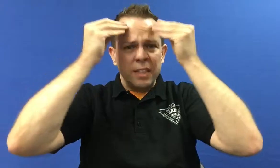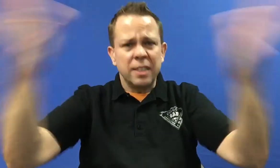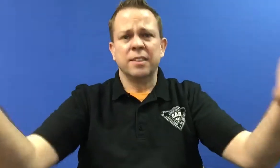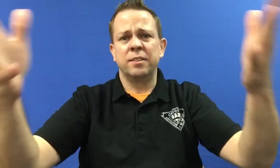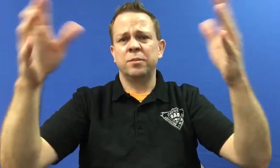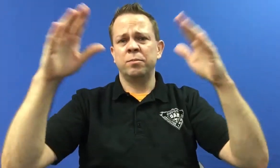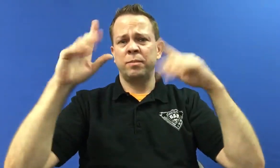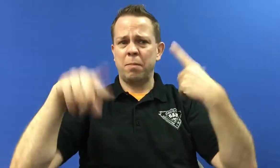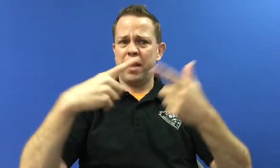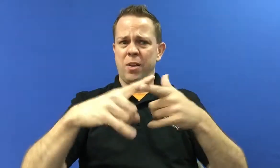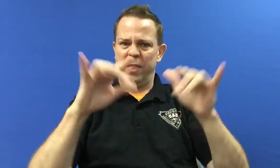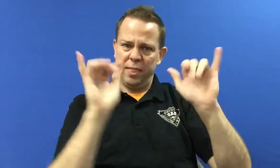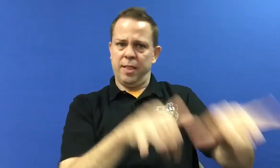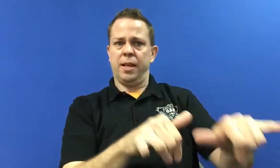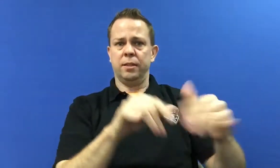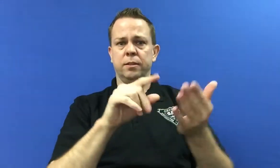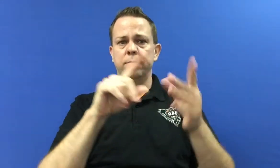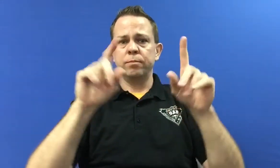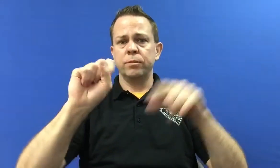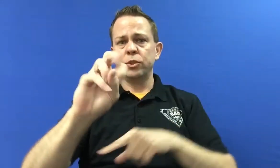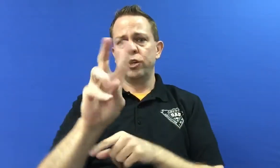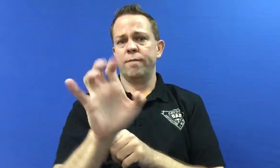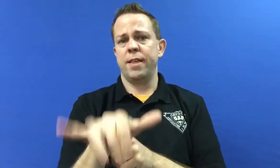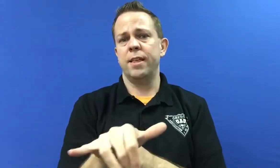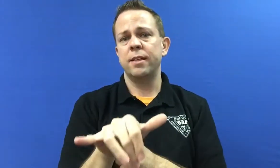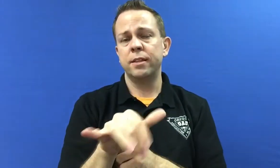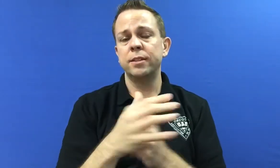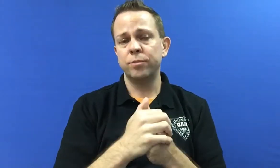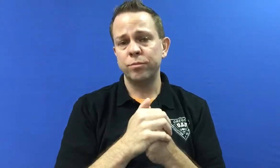tell them and let them know about the survey.